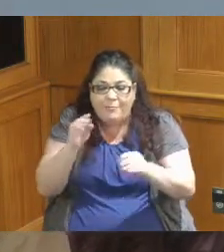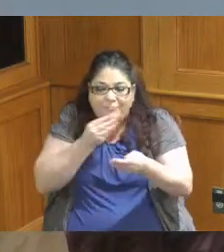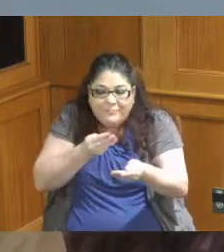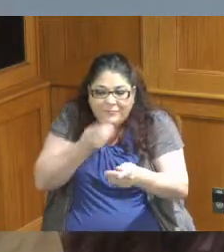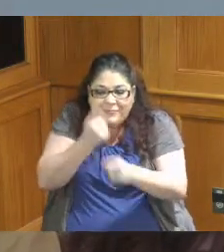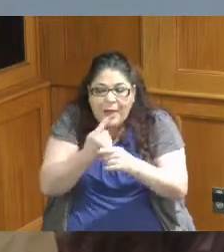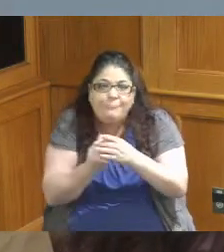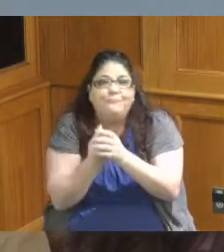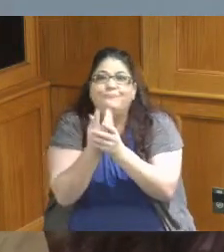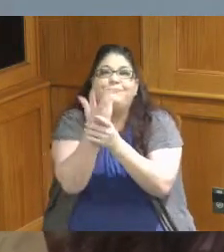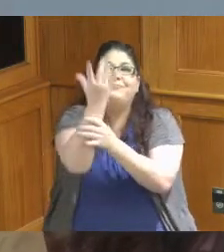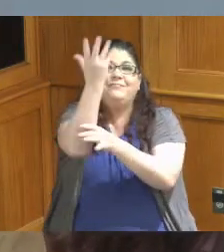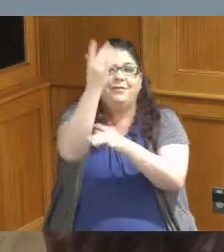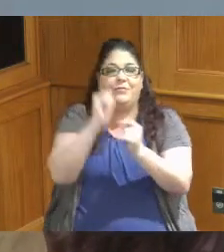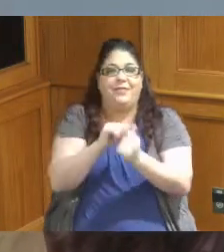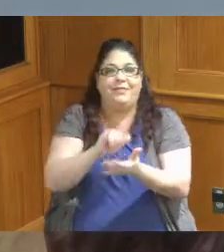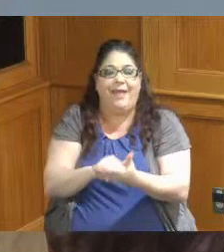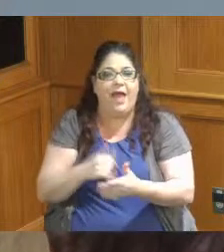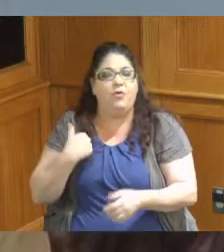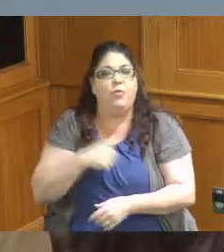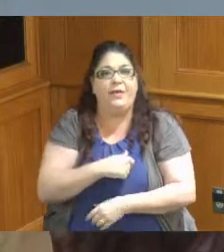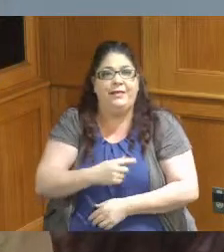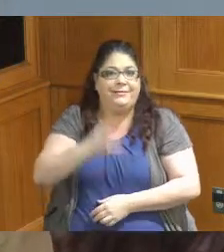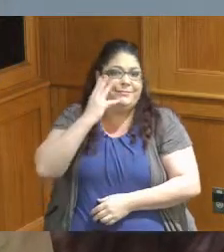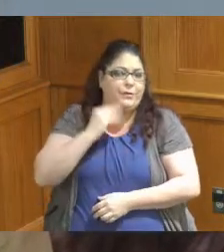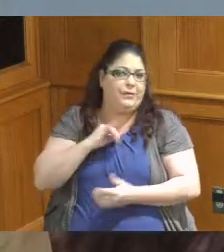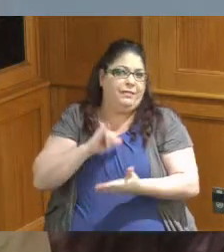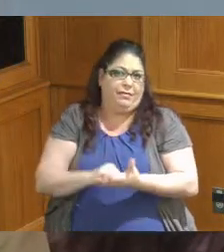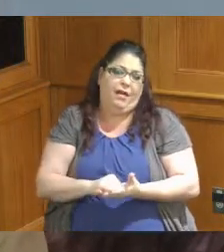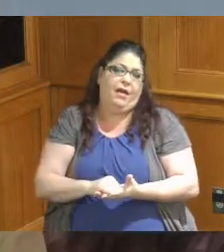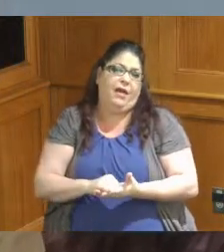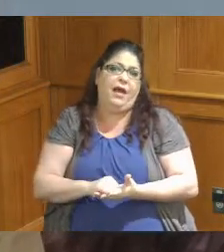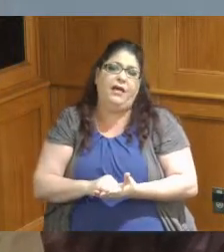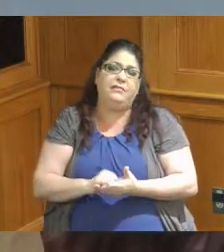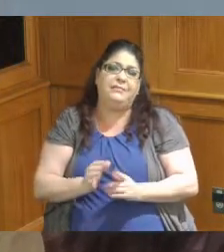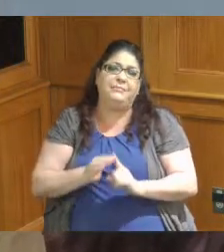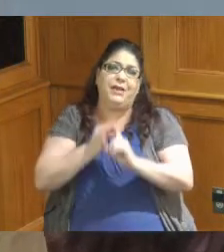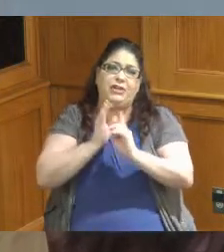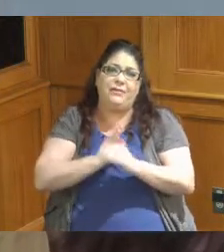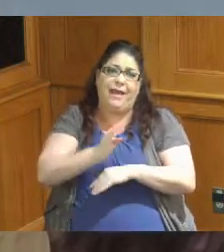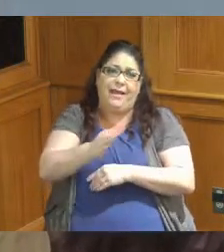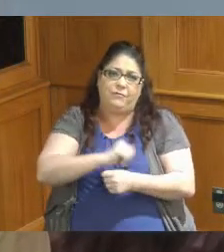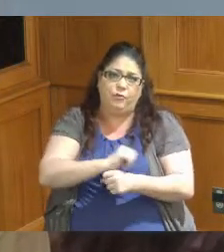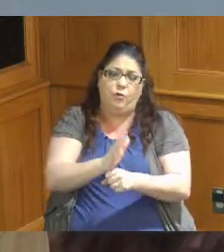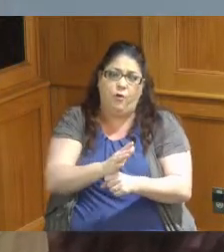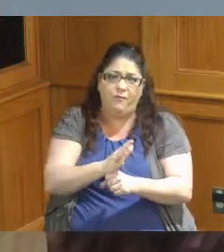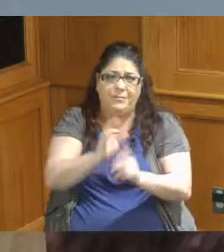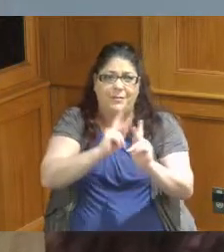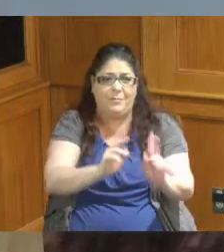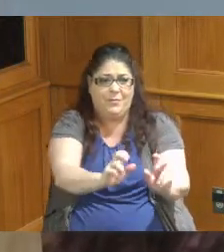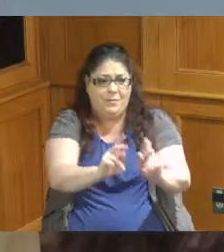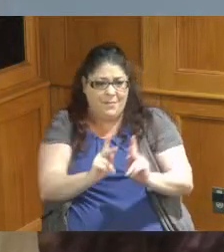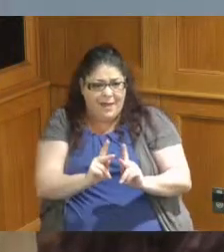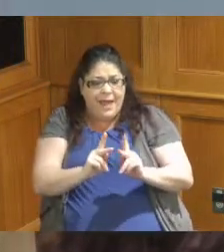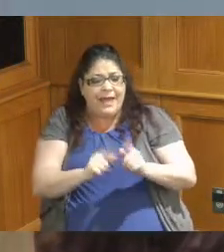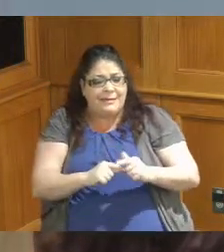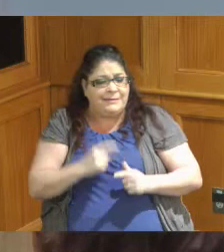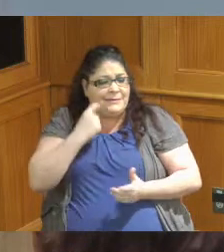that we've been experiencing especially in our post Covid pandemic world is all about